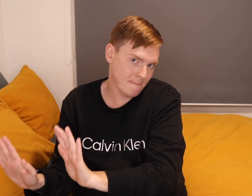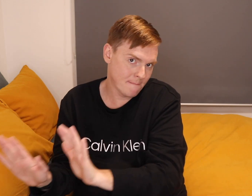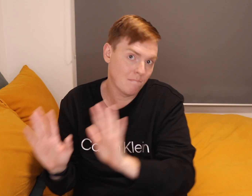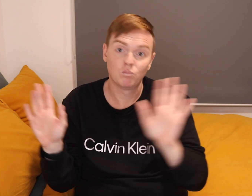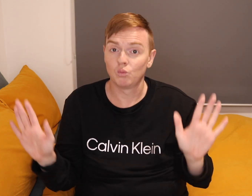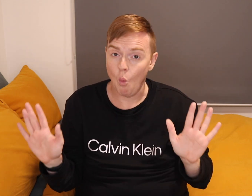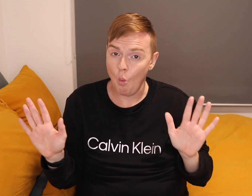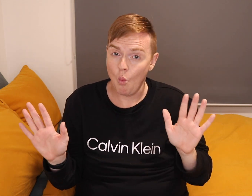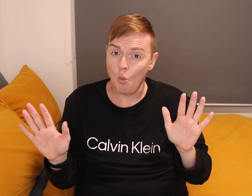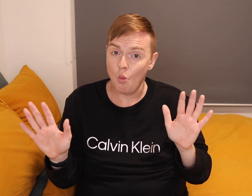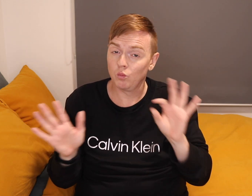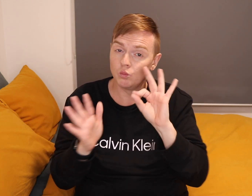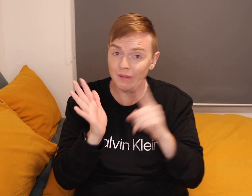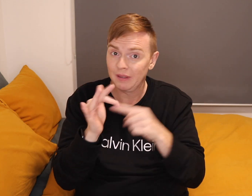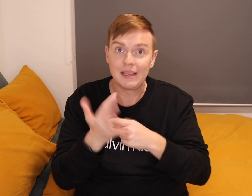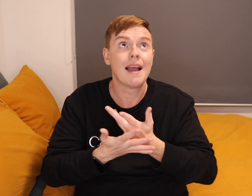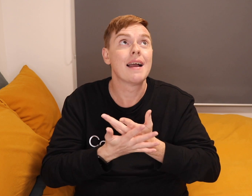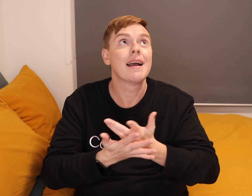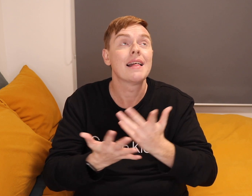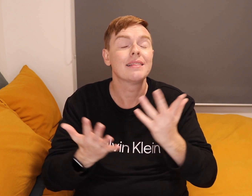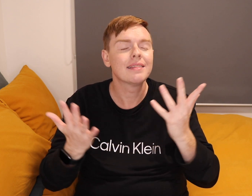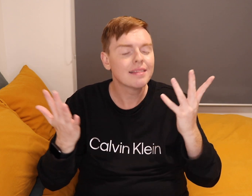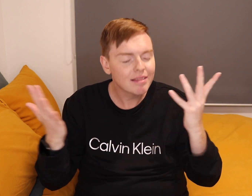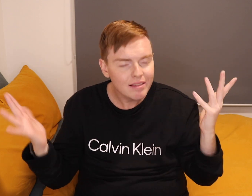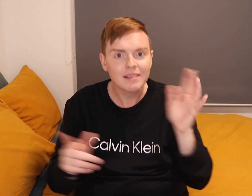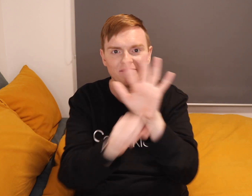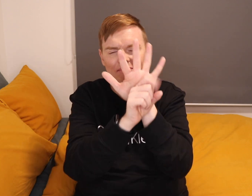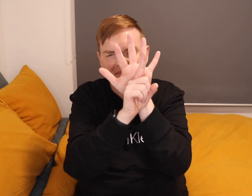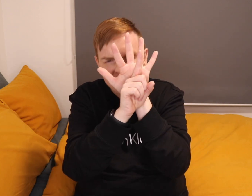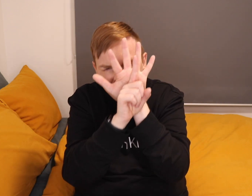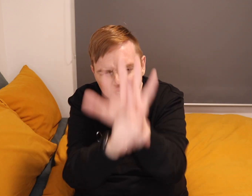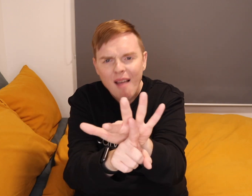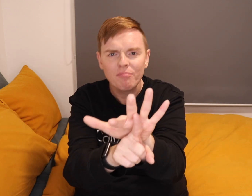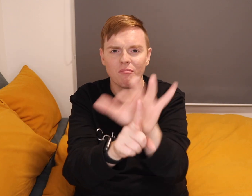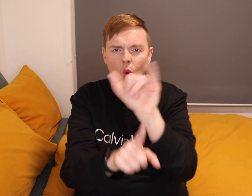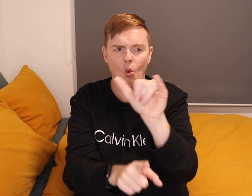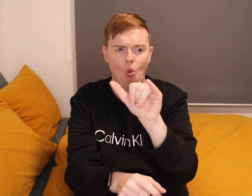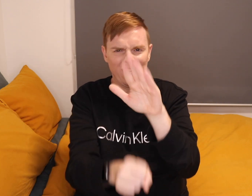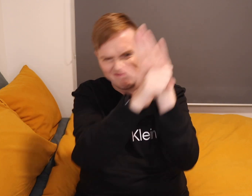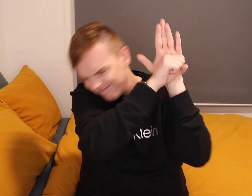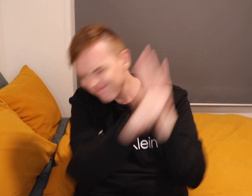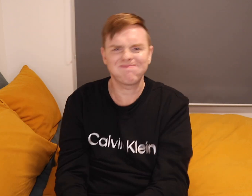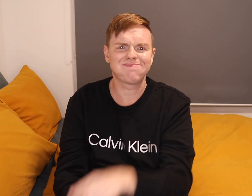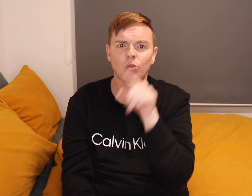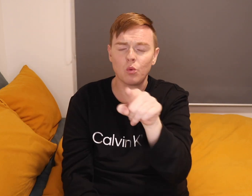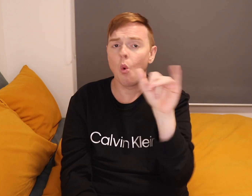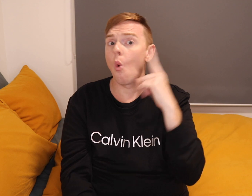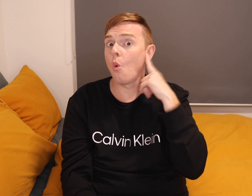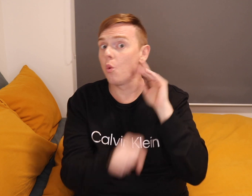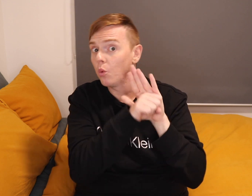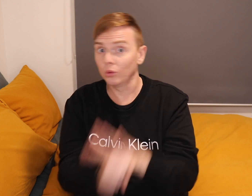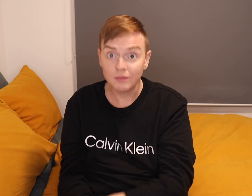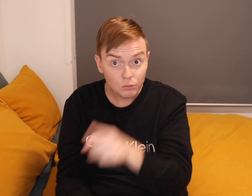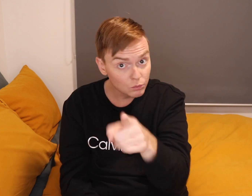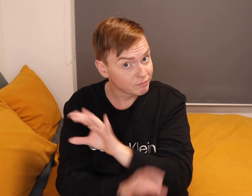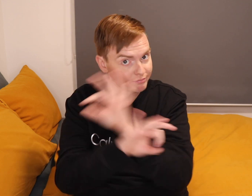Do NOT ever let anyone put you down or telling you what to do or audism.